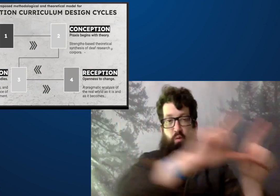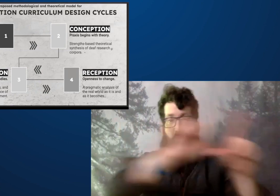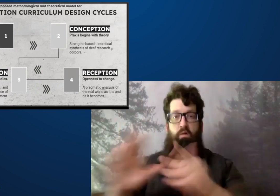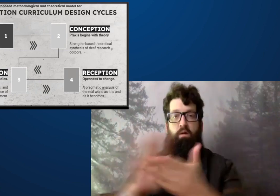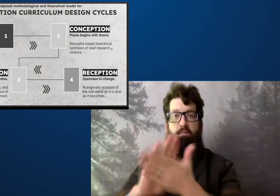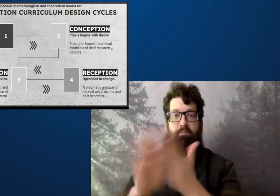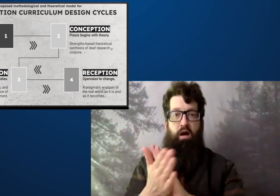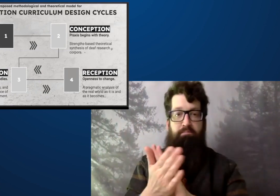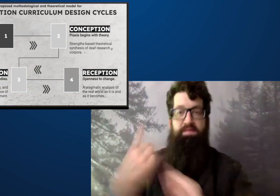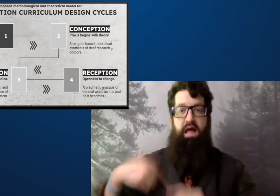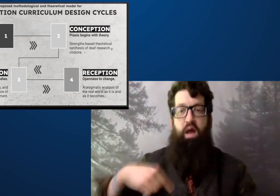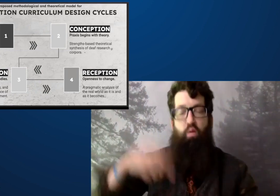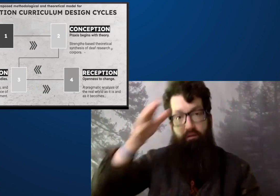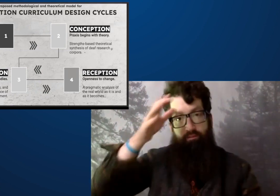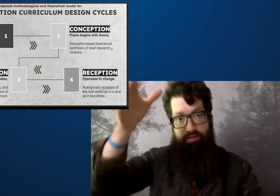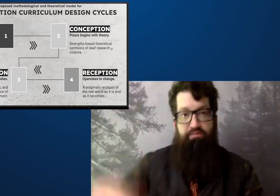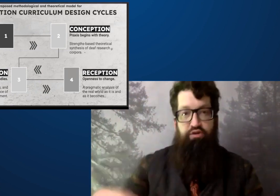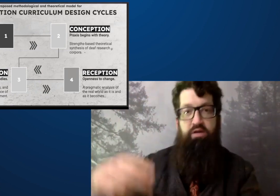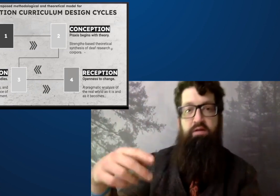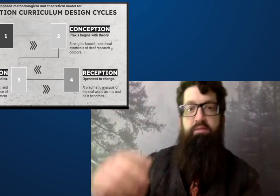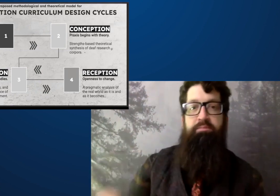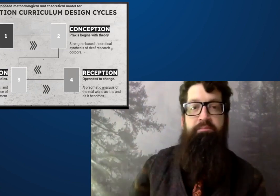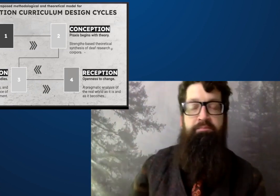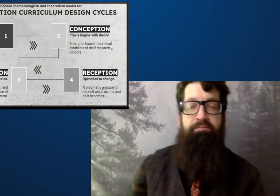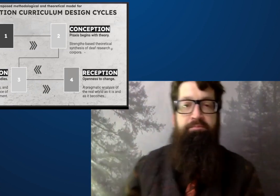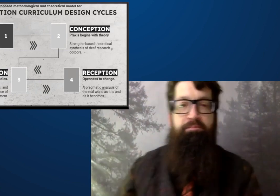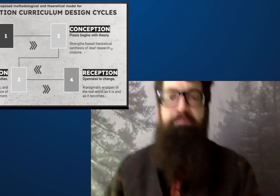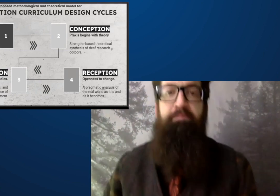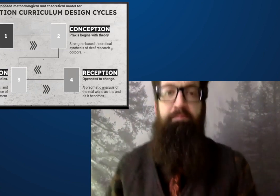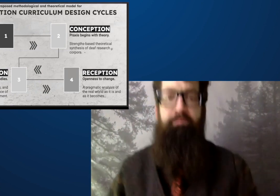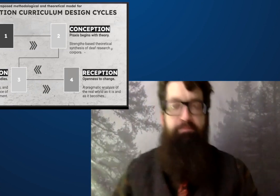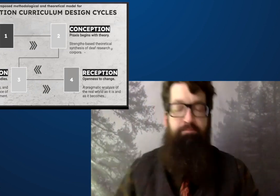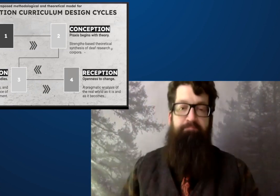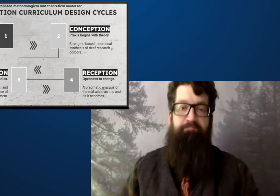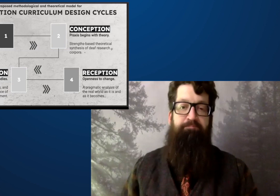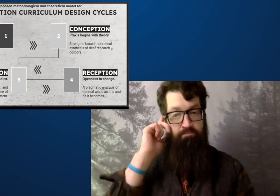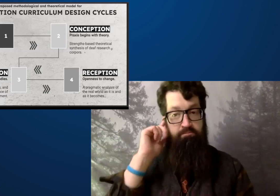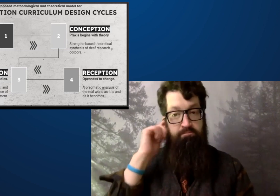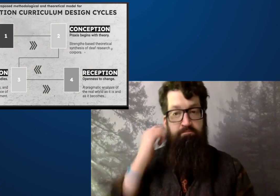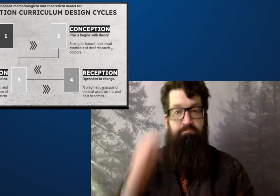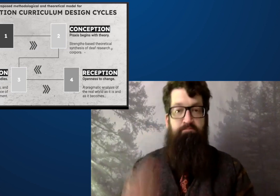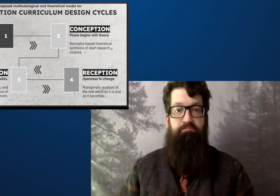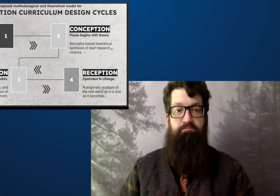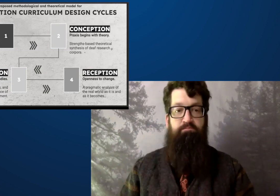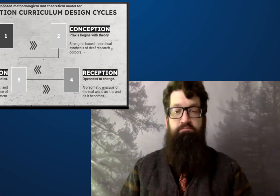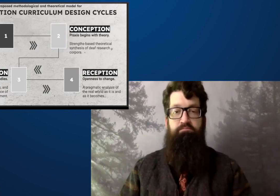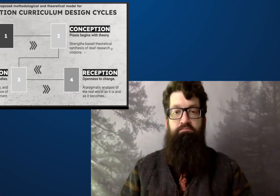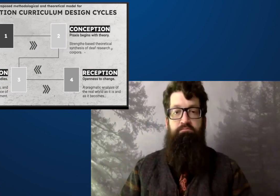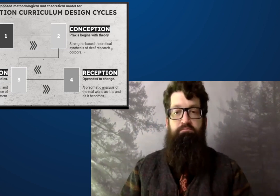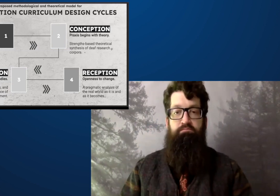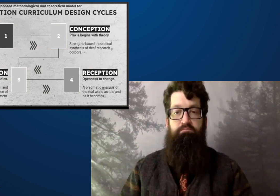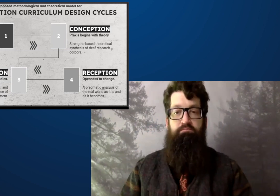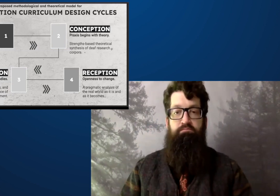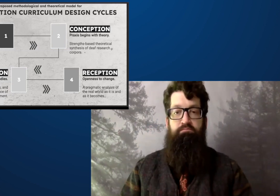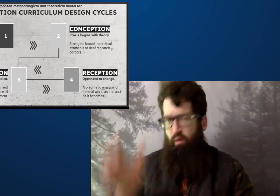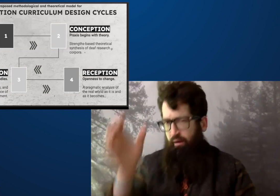And the interpreter missed the one word.